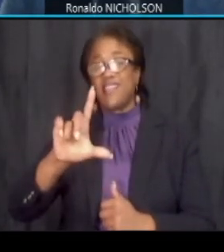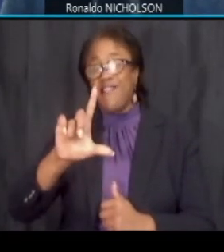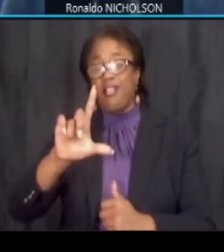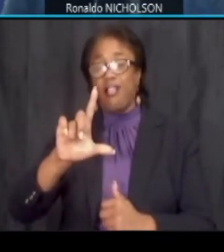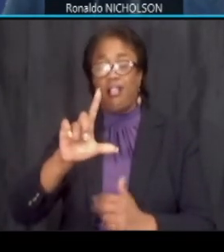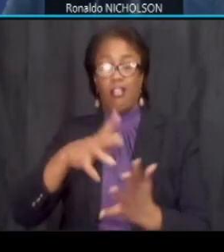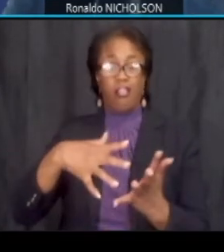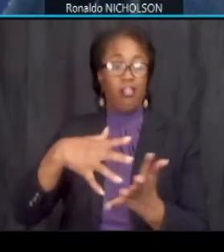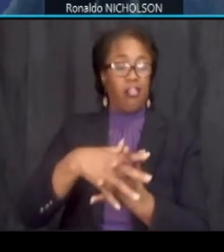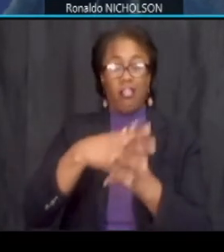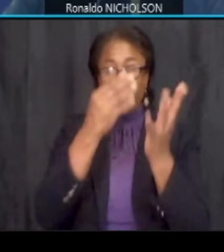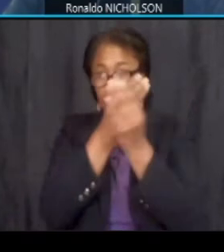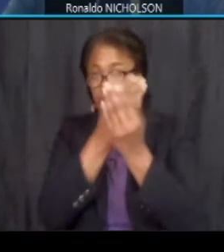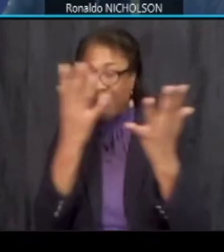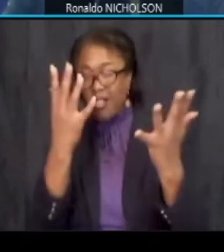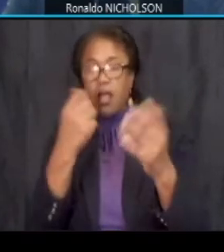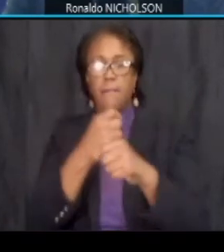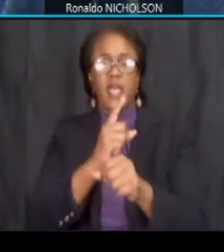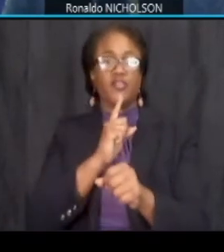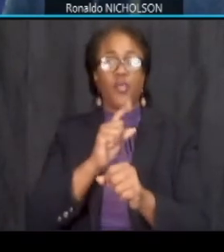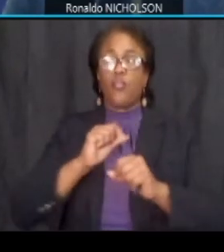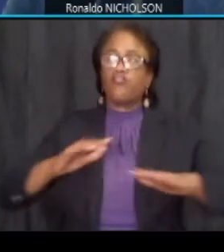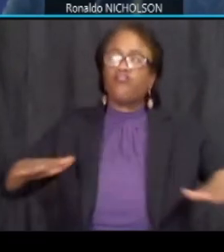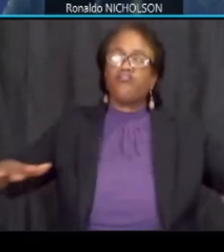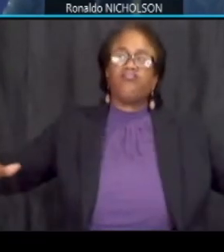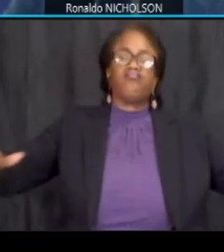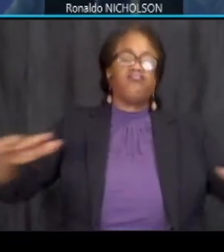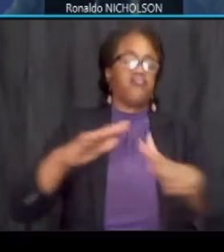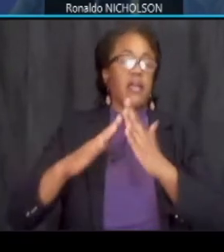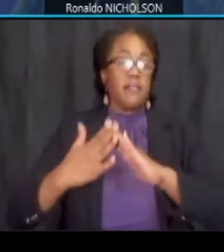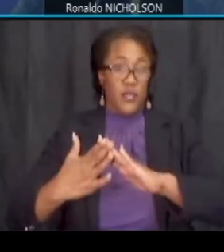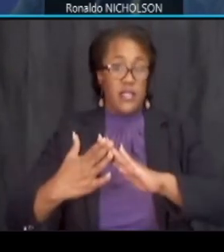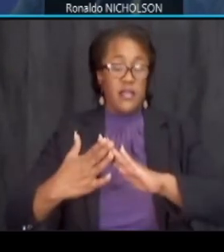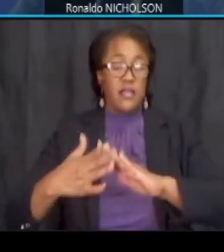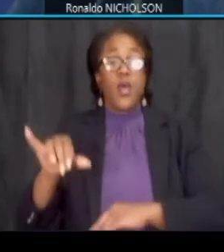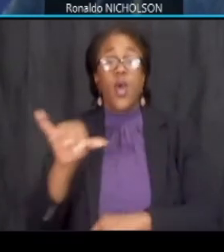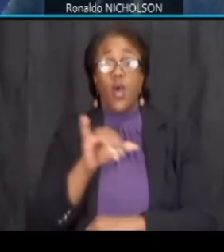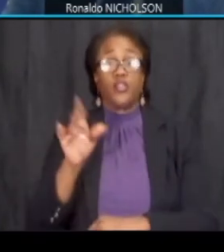and we want to make sure the adjacent community as well as commuters are aware